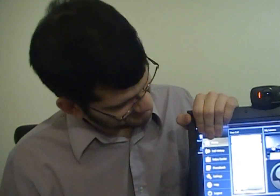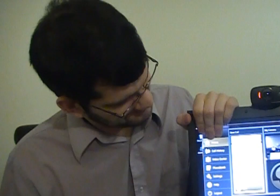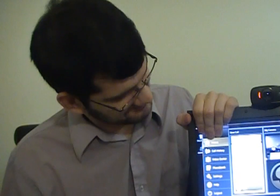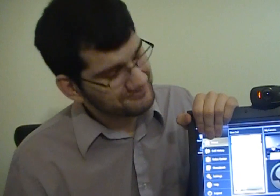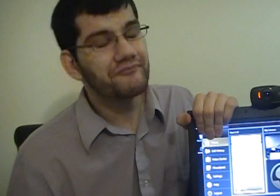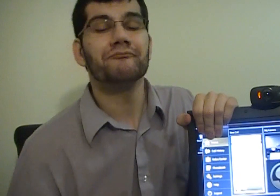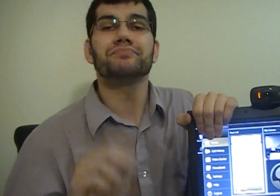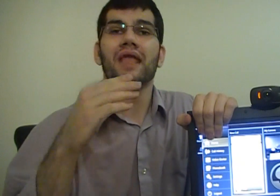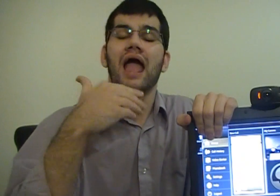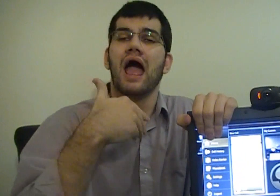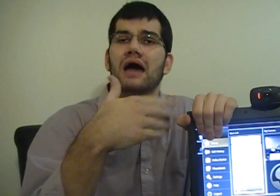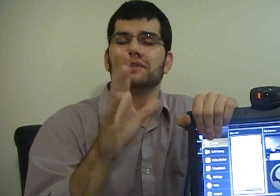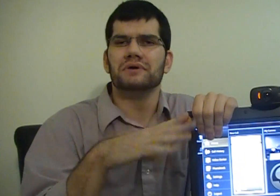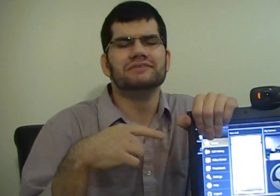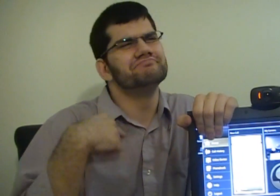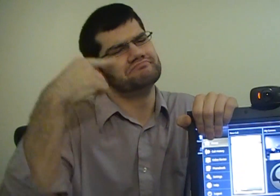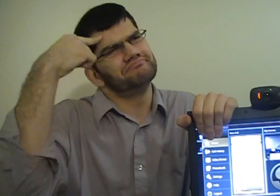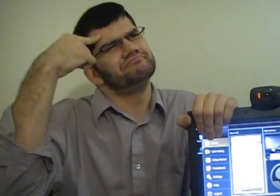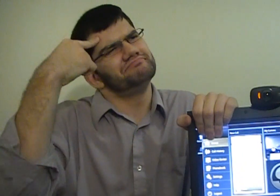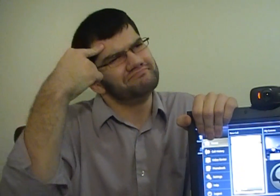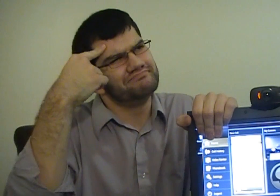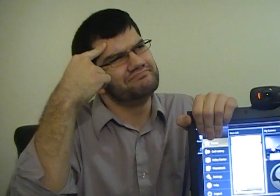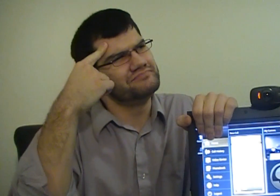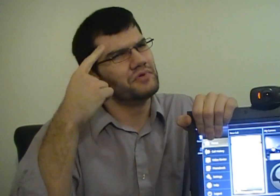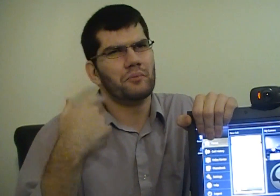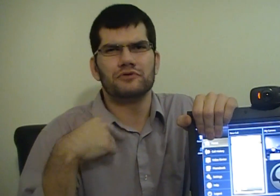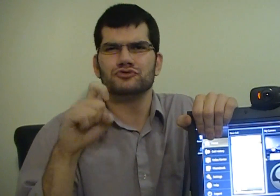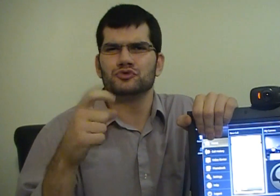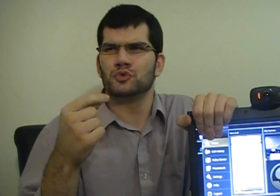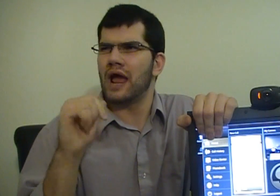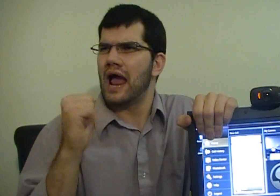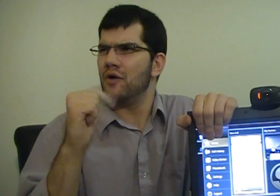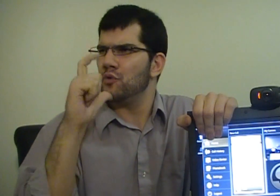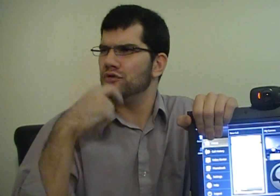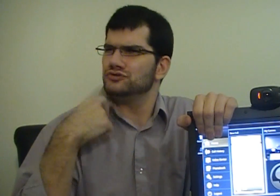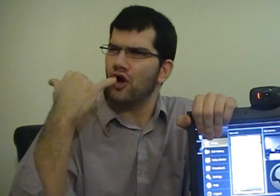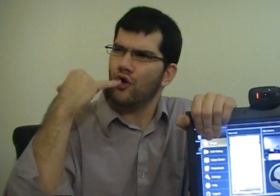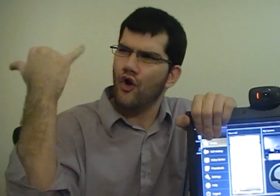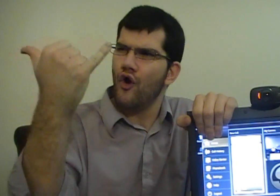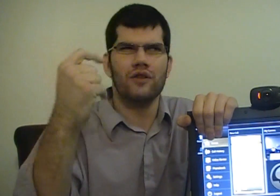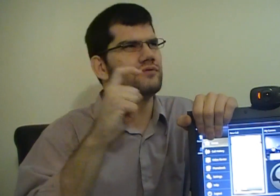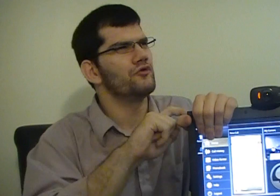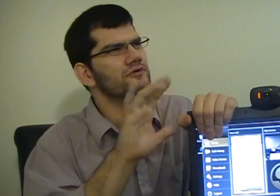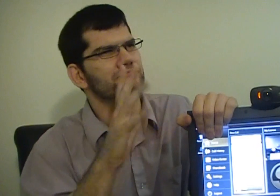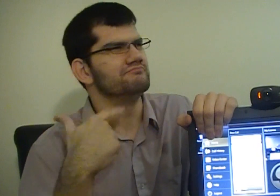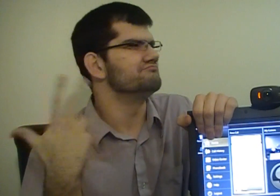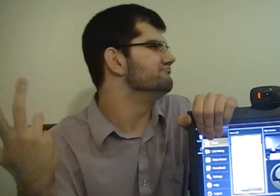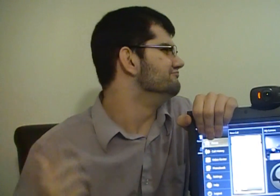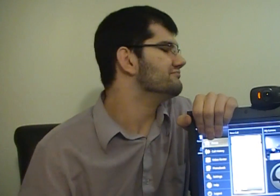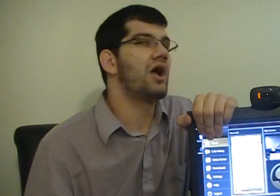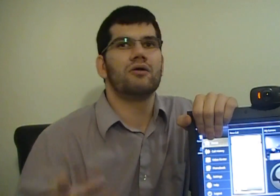Now who should I call? Mmm.